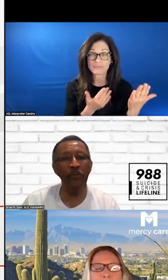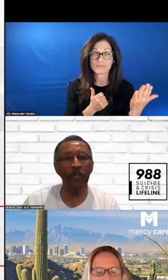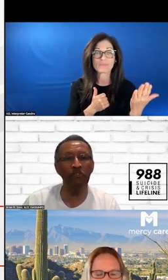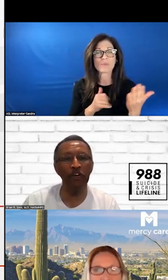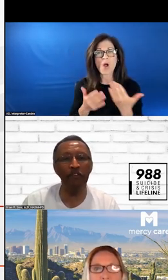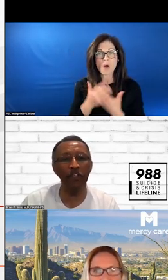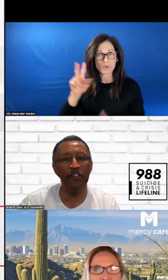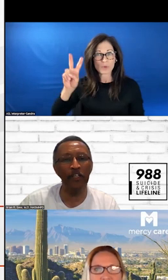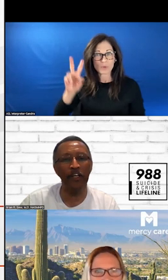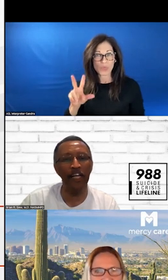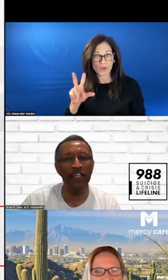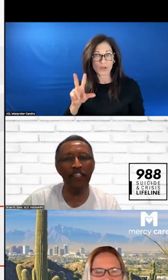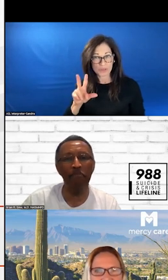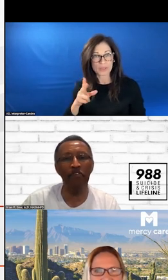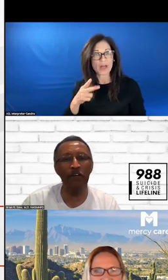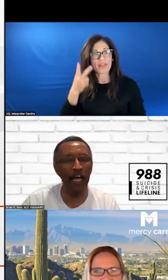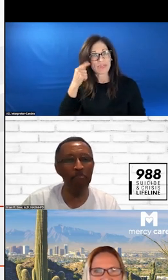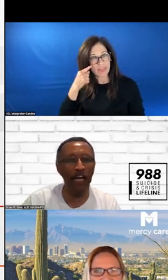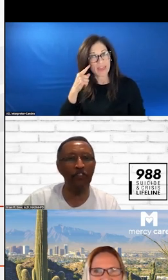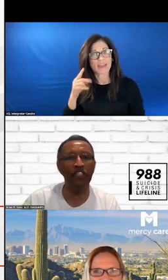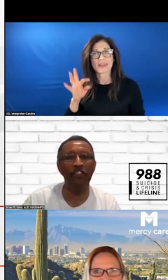ARE GOING WITH NORTH CAROLINA CAPE FEAR VALLEY MEDICAL CENTER.